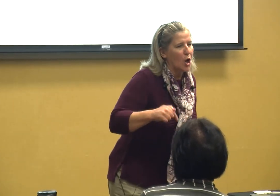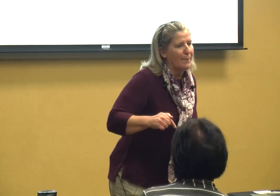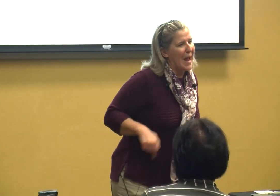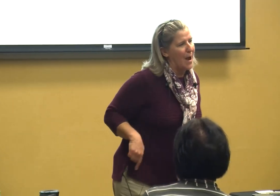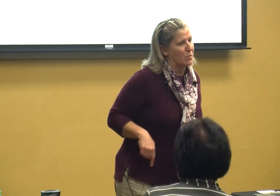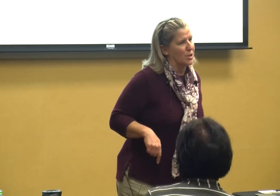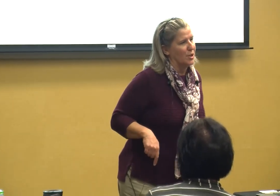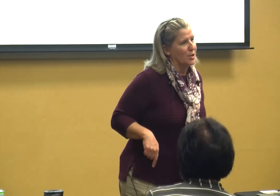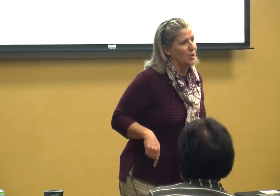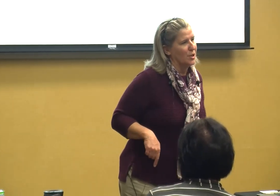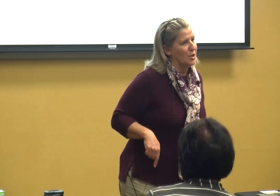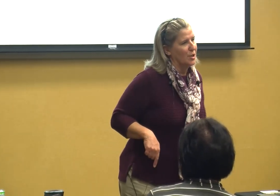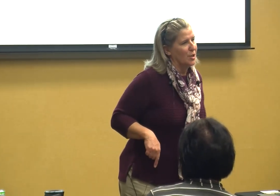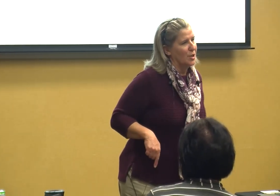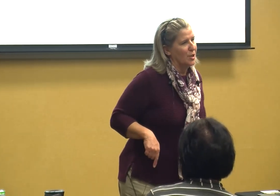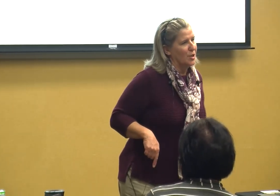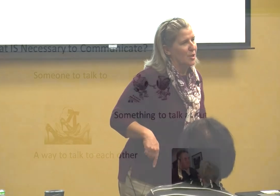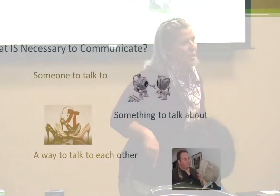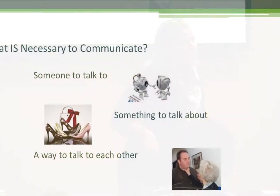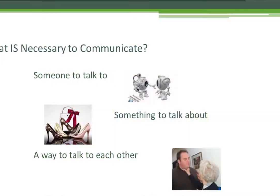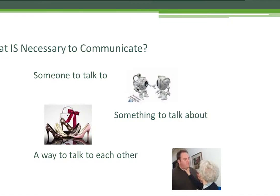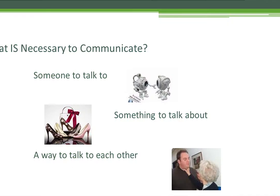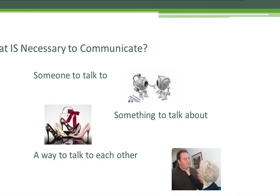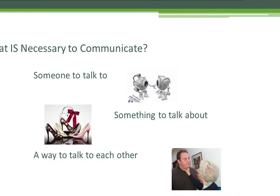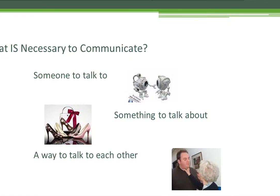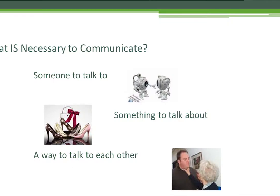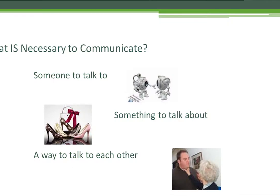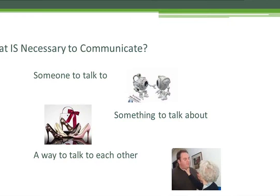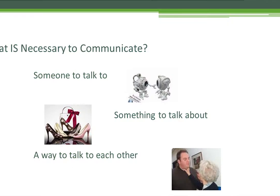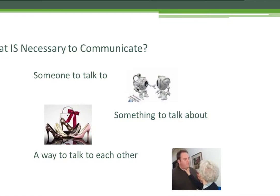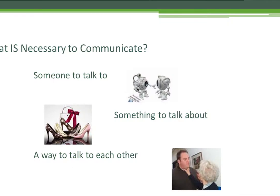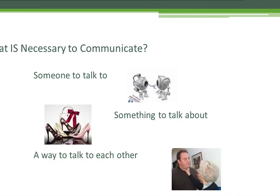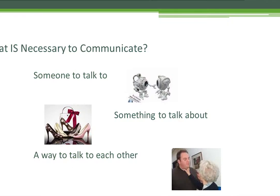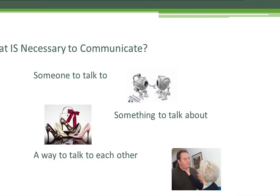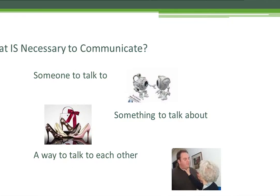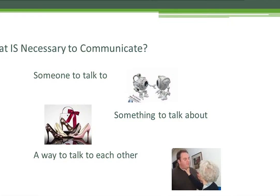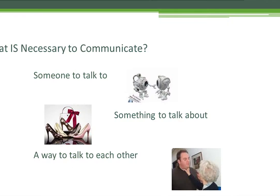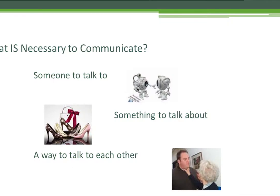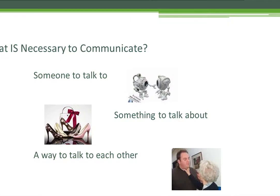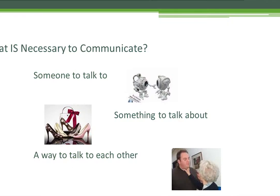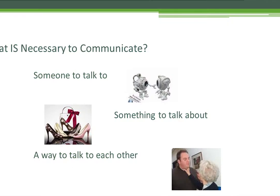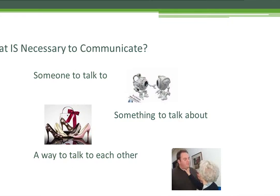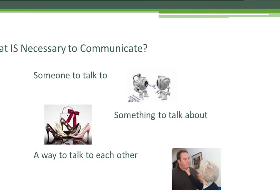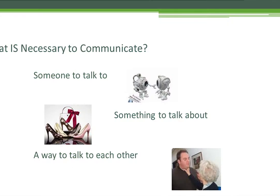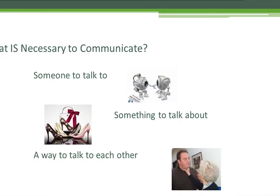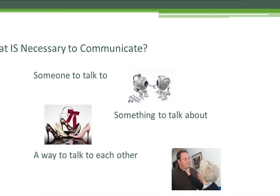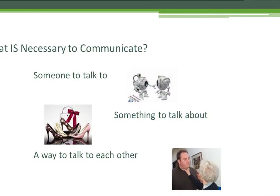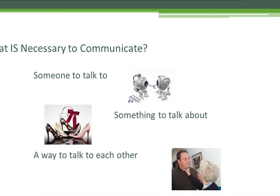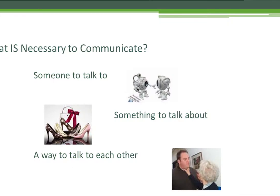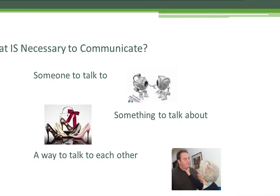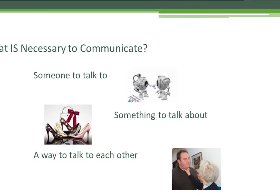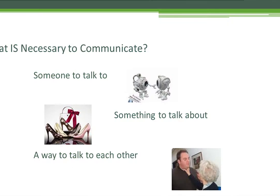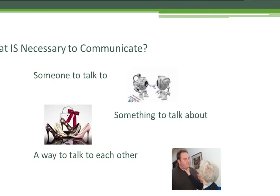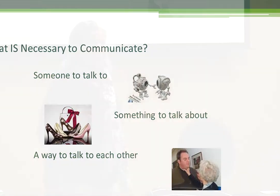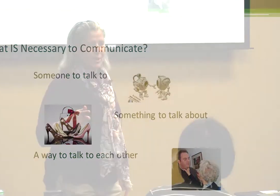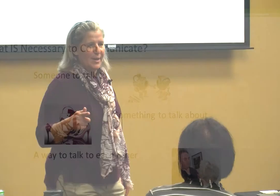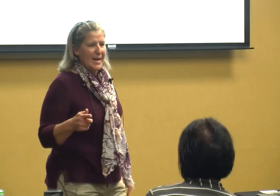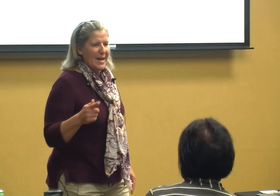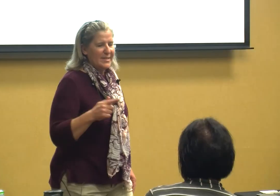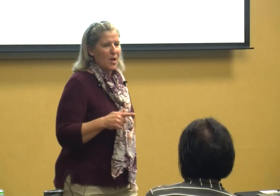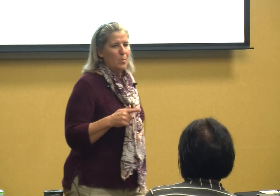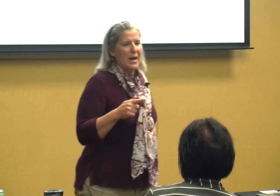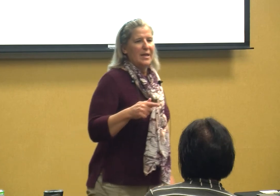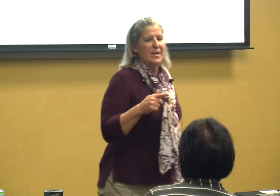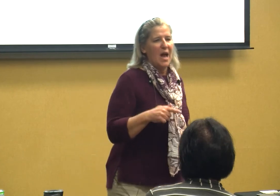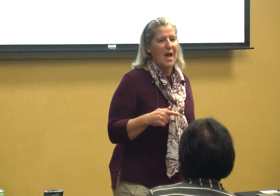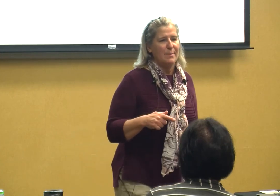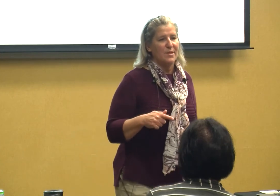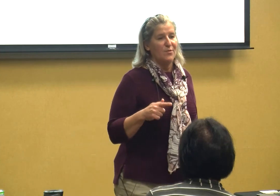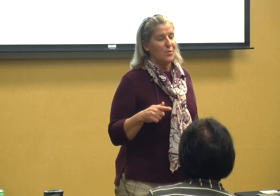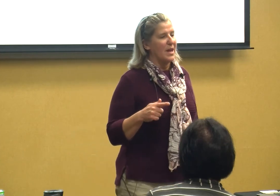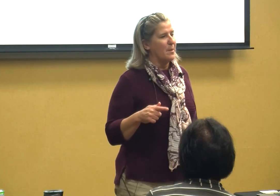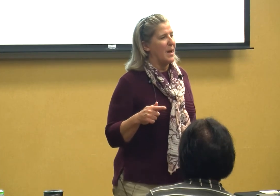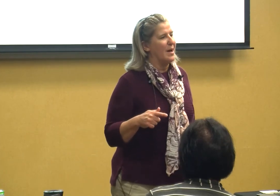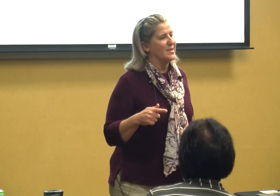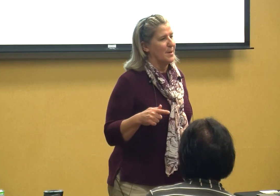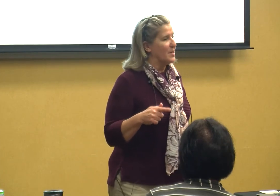something to talk about and a way to talk to each other and so many times if you think about some of